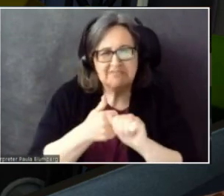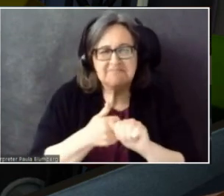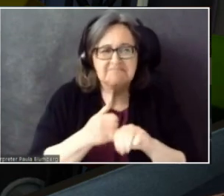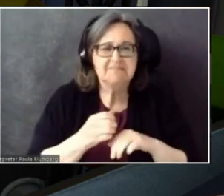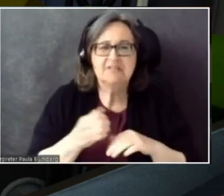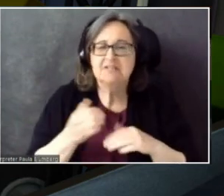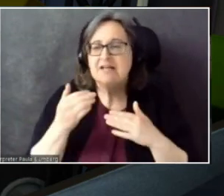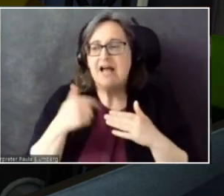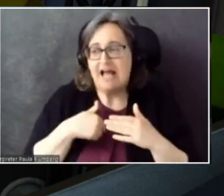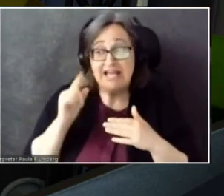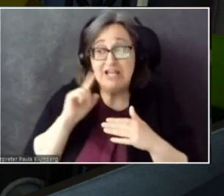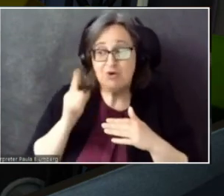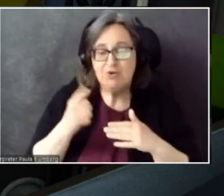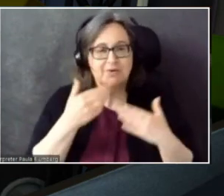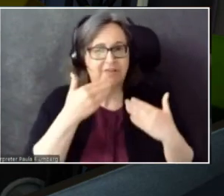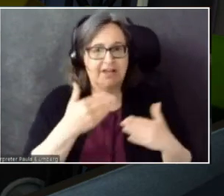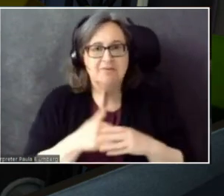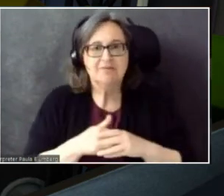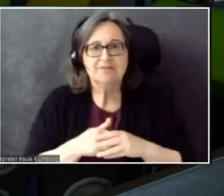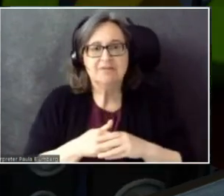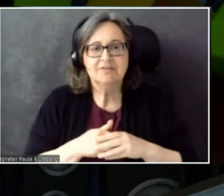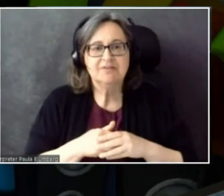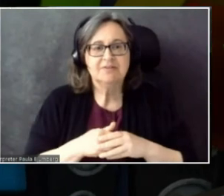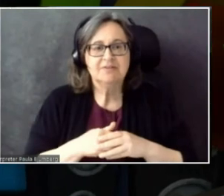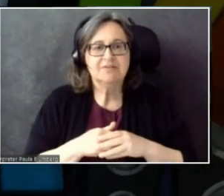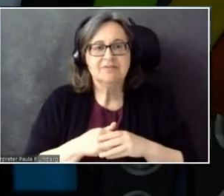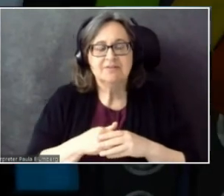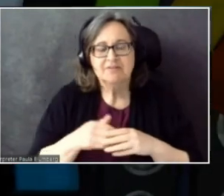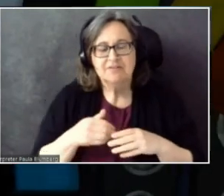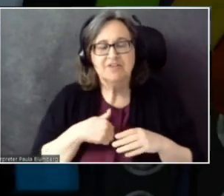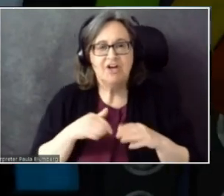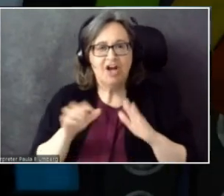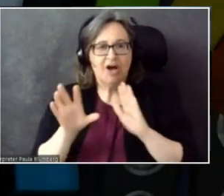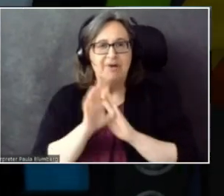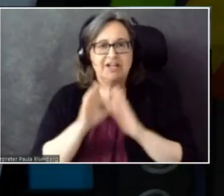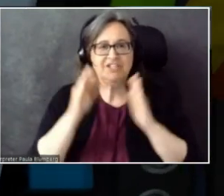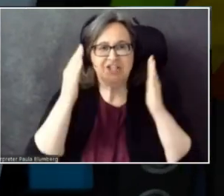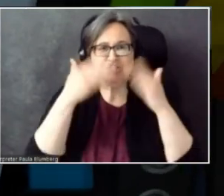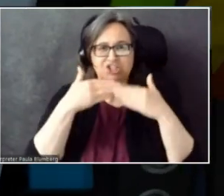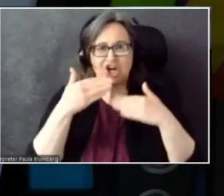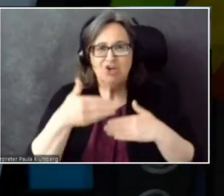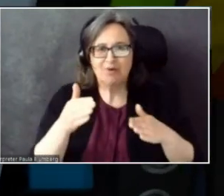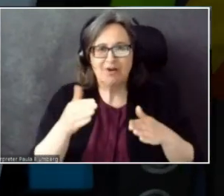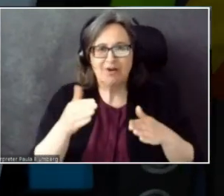I picked this darker room, rather than the outdoor space.